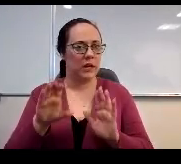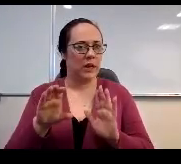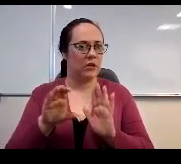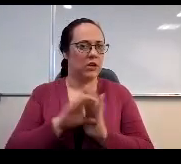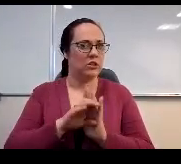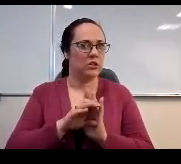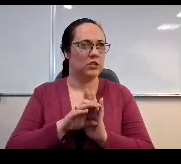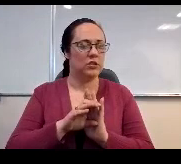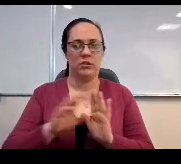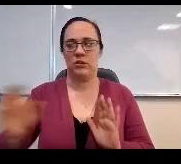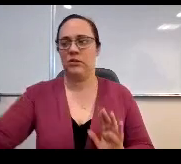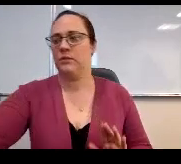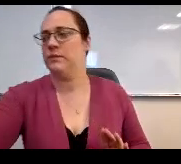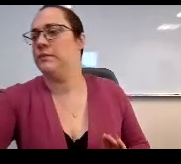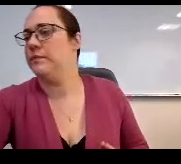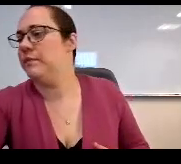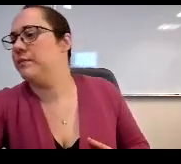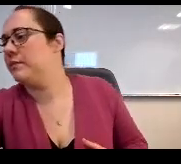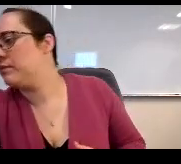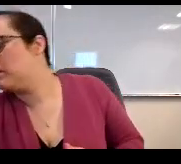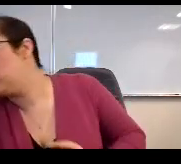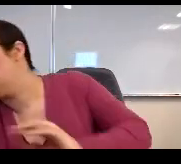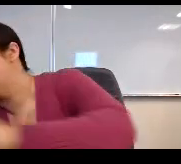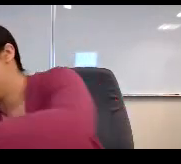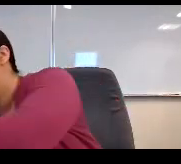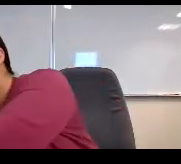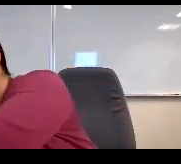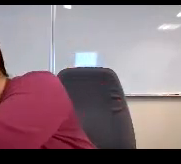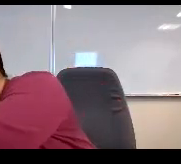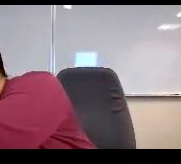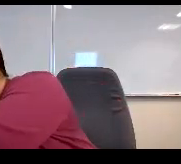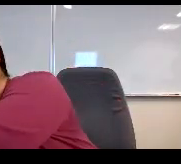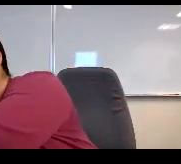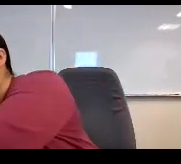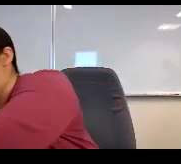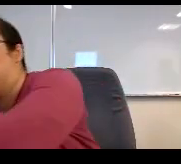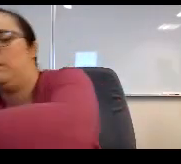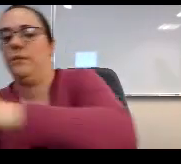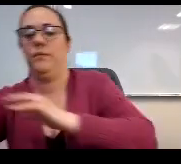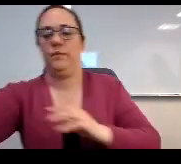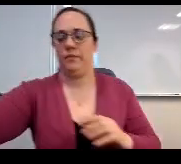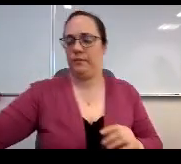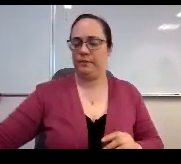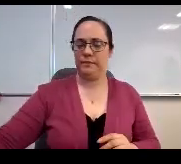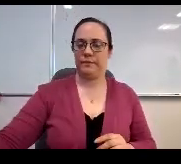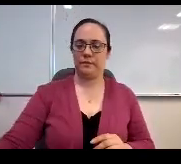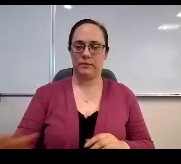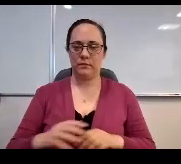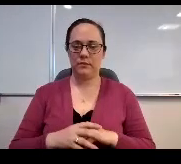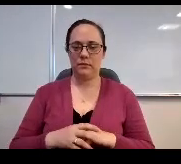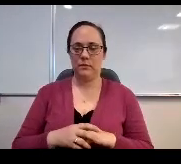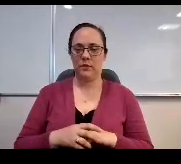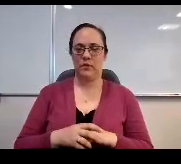Also want to be much anticipated. Reports over here. It'll be more exciting,